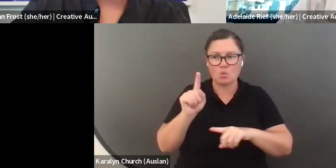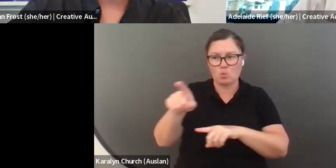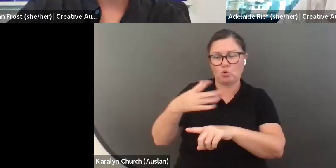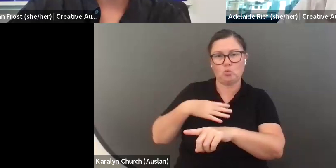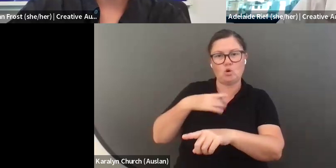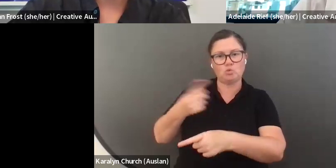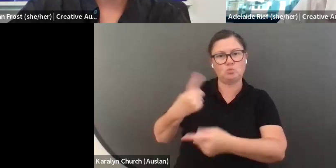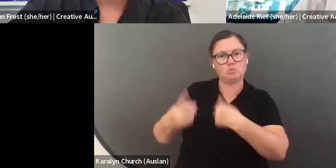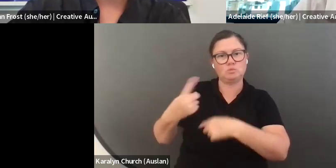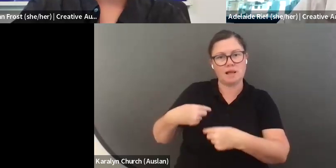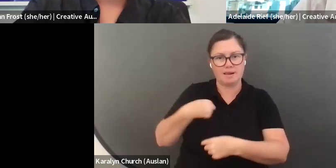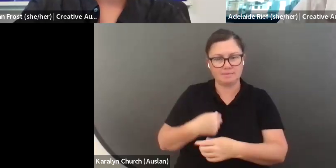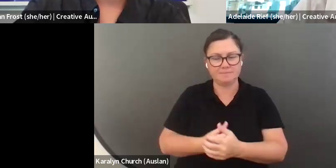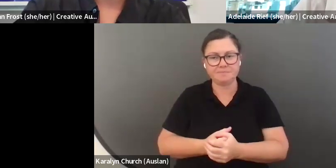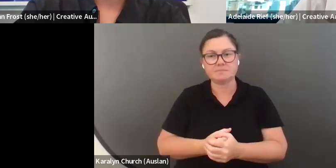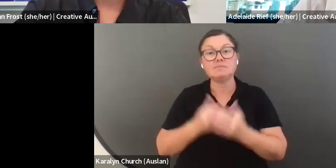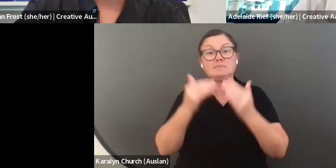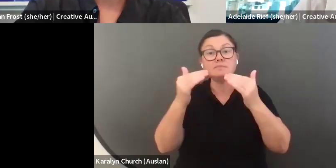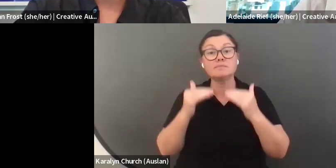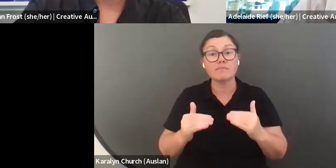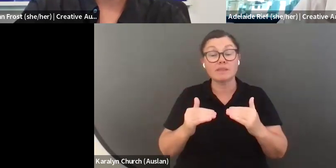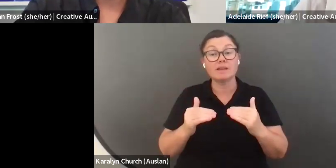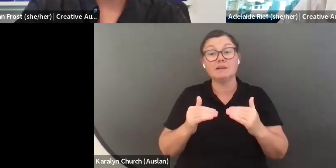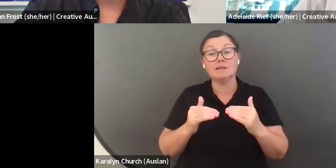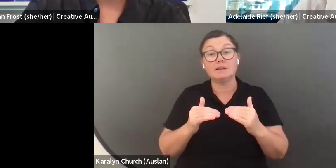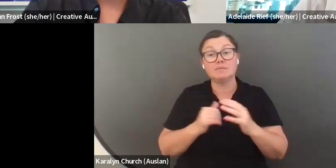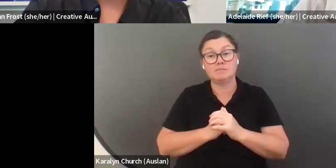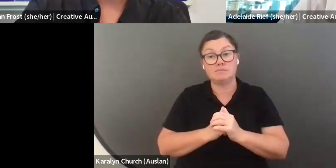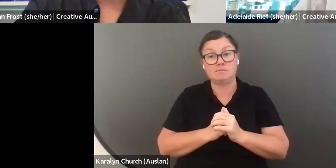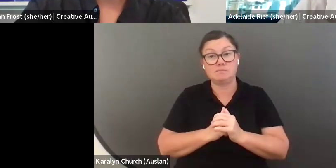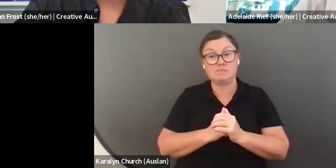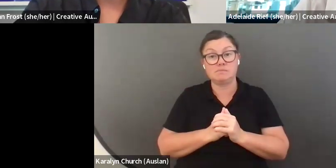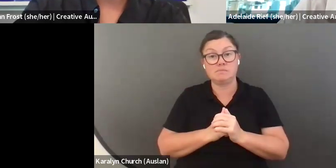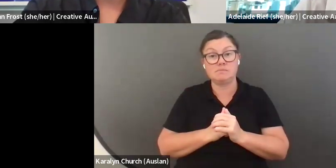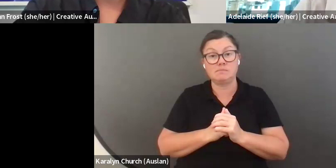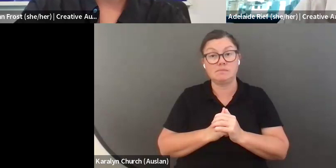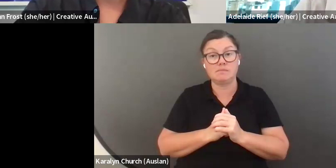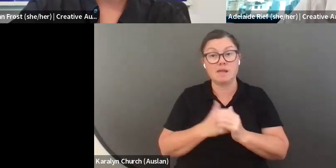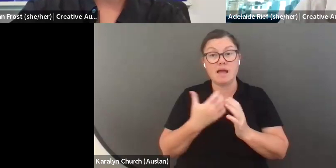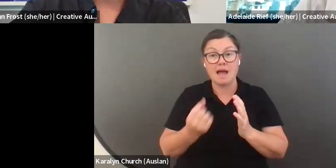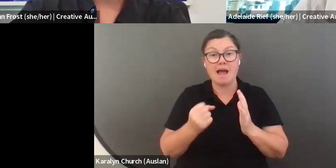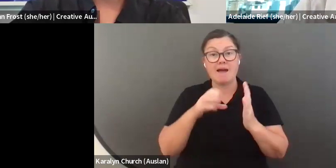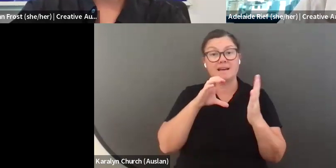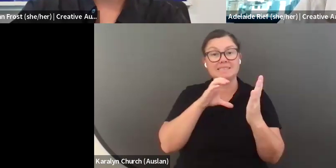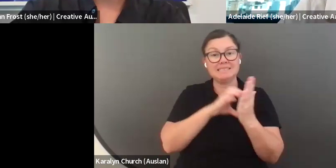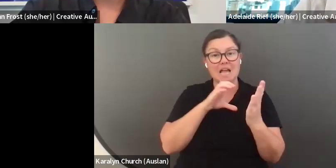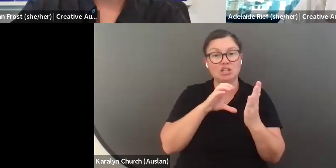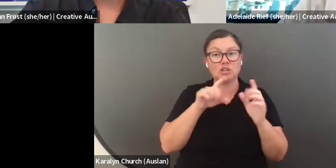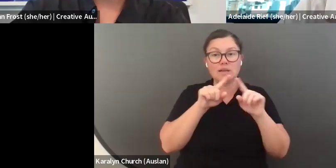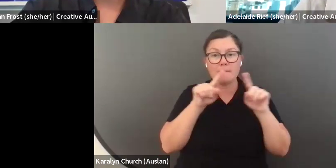include support for Auslan users, so that we can help you record your video. And ensure that that video is interpreted in a way